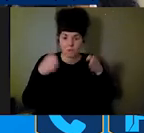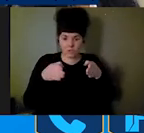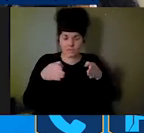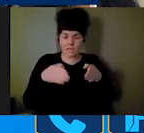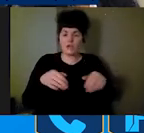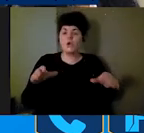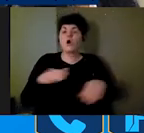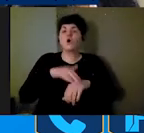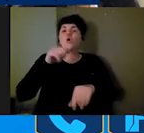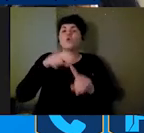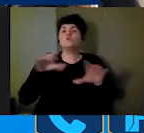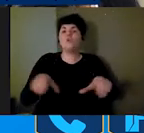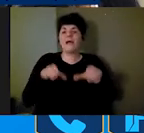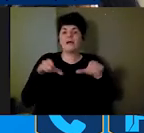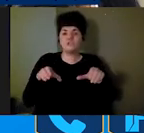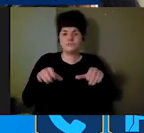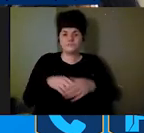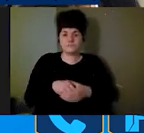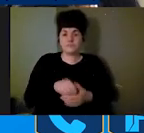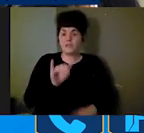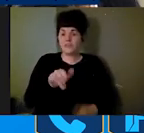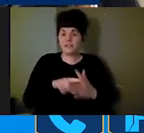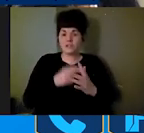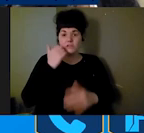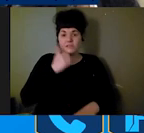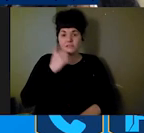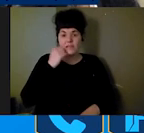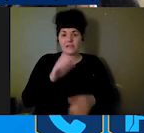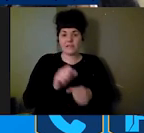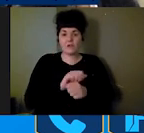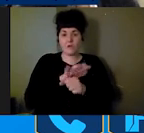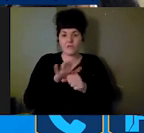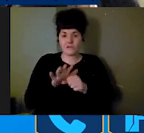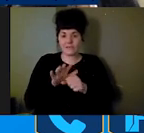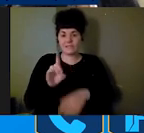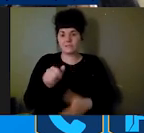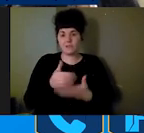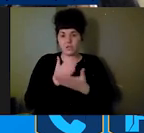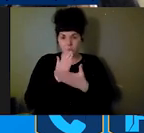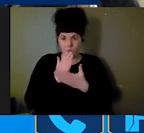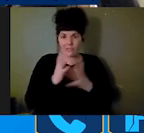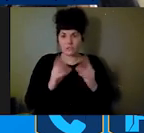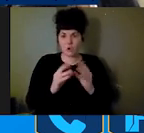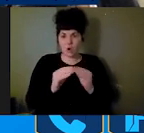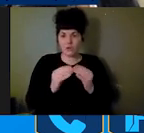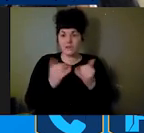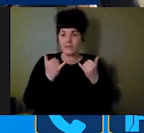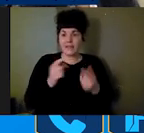then began a daily COVID-19 disability rights call; which has now evolved and continues each and every day at